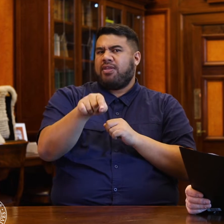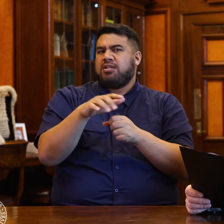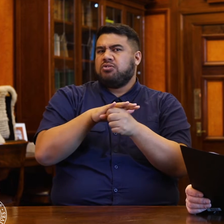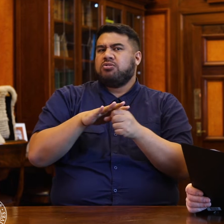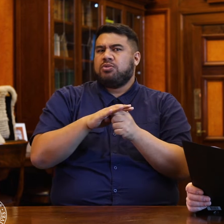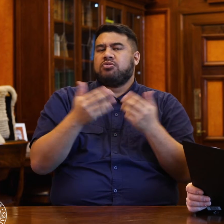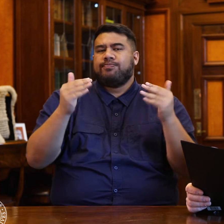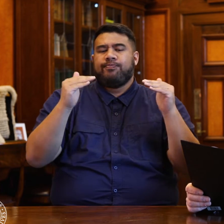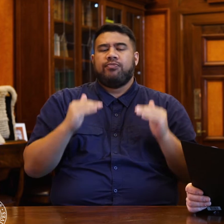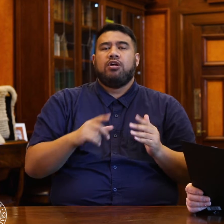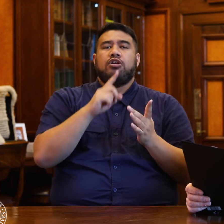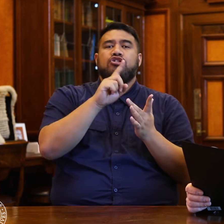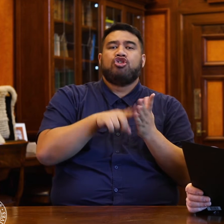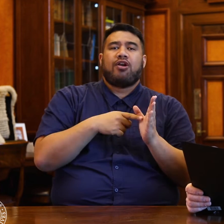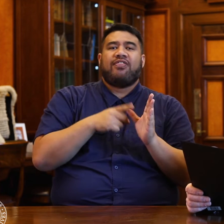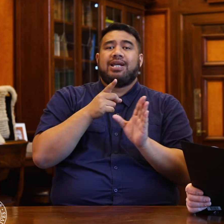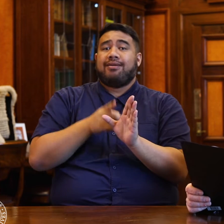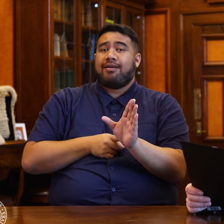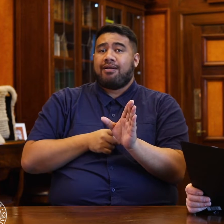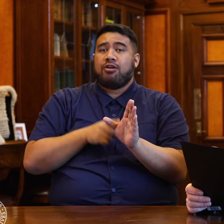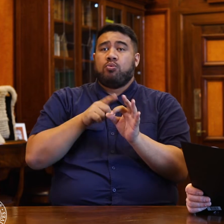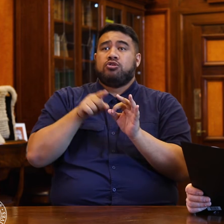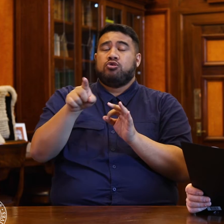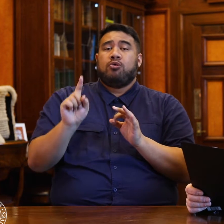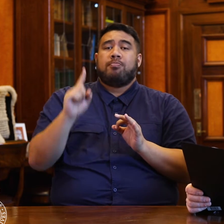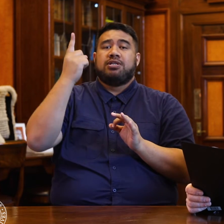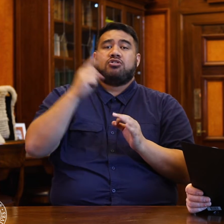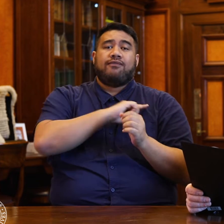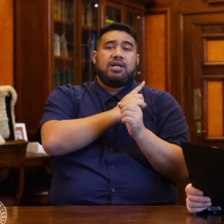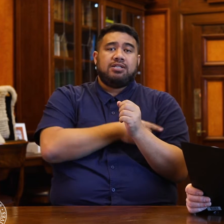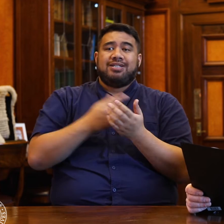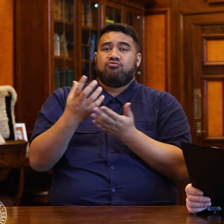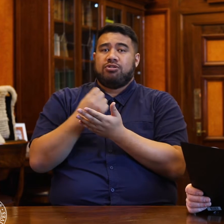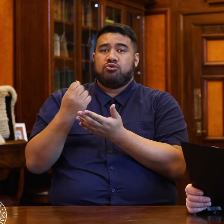Jonathan Young to the Minister of Energy and Resources: does she stand by all her statements